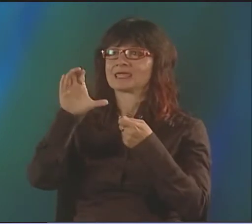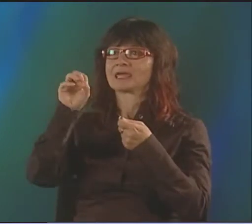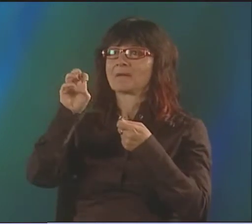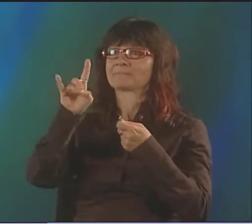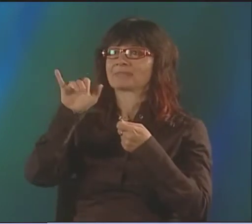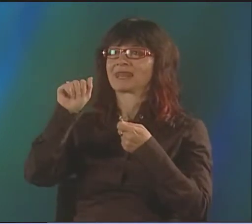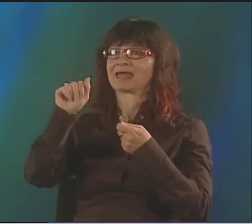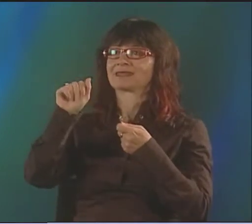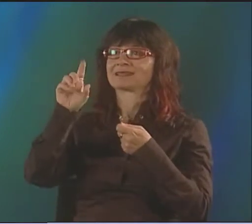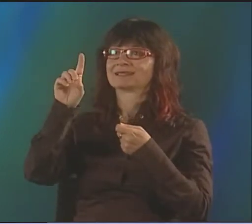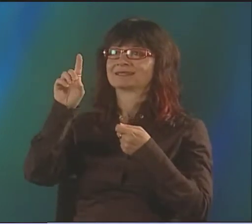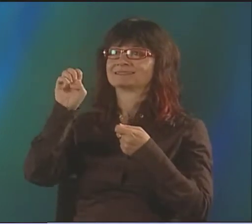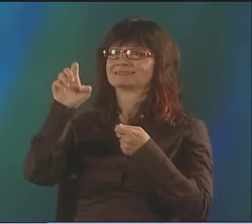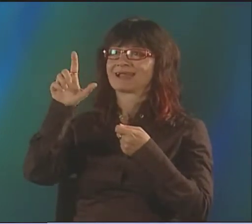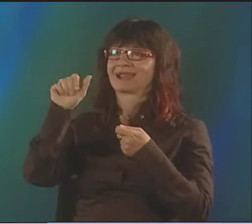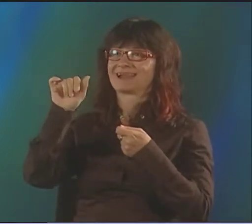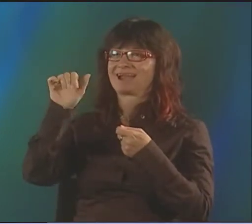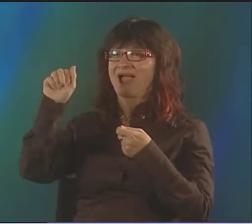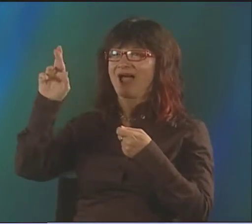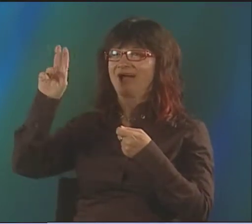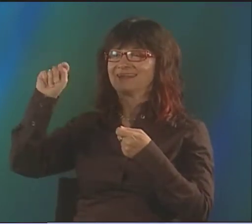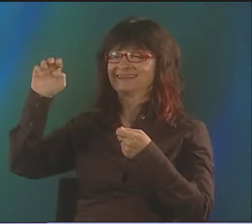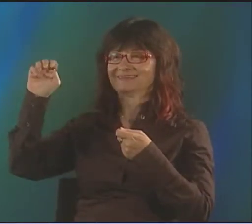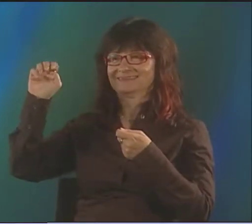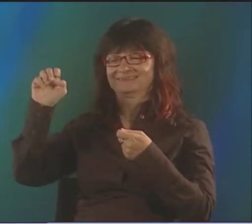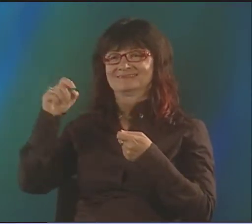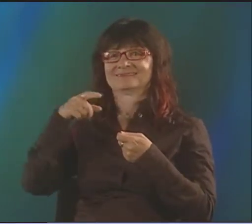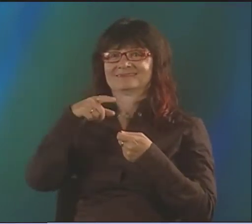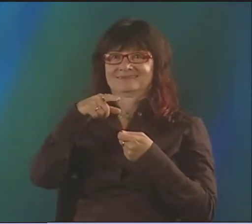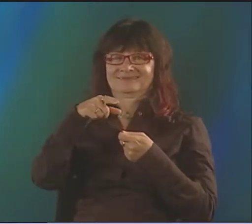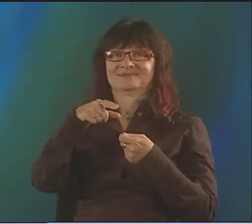HE WAS DIRECTING COMMEDIA DELL'ARTE.